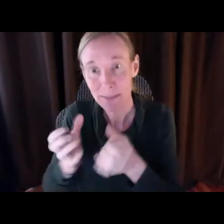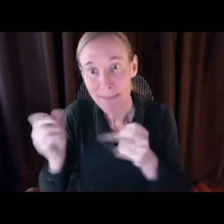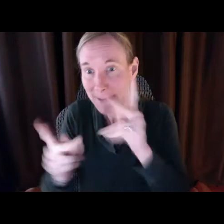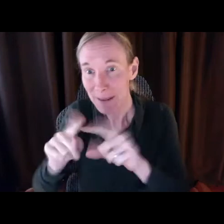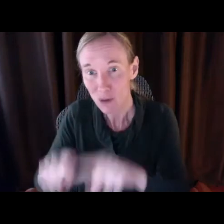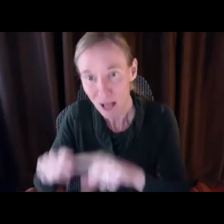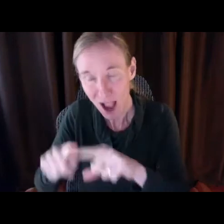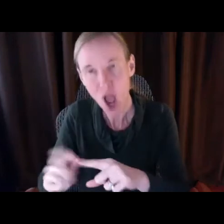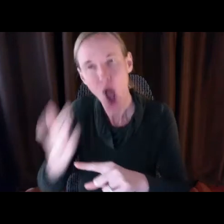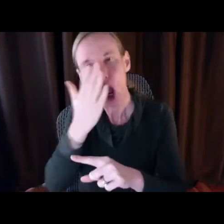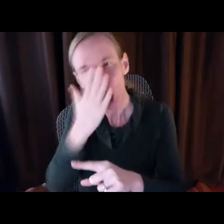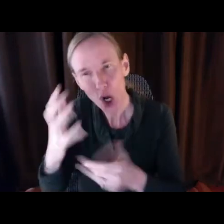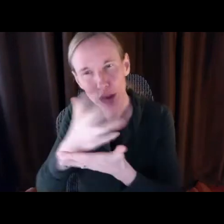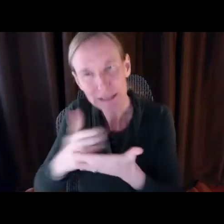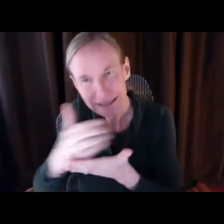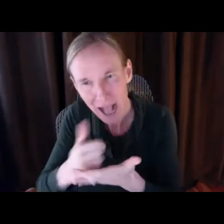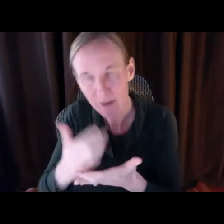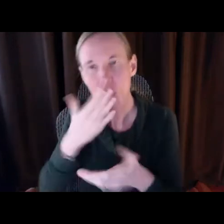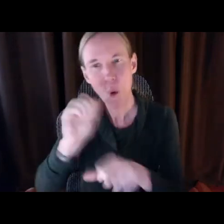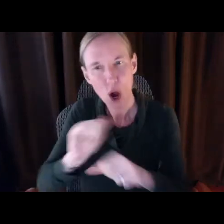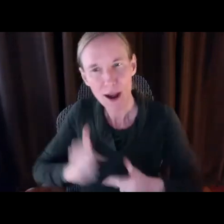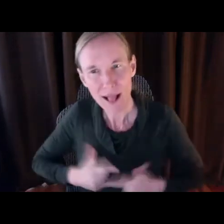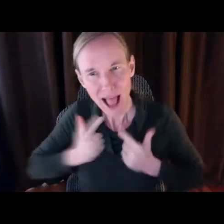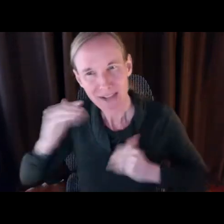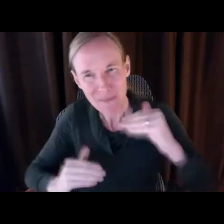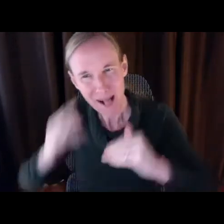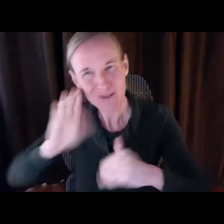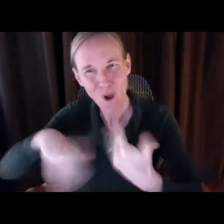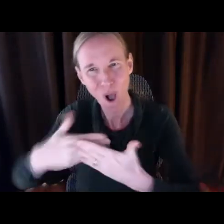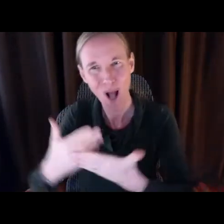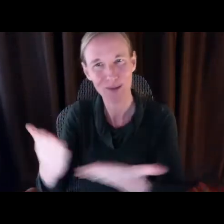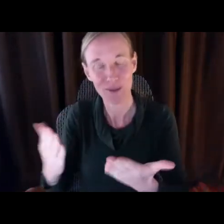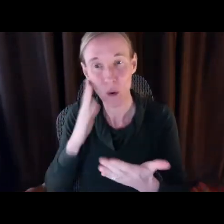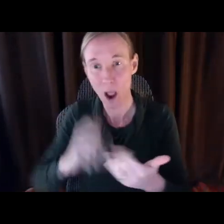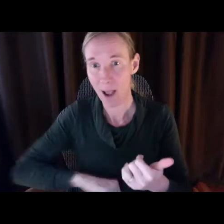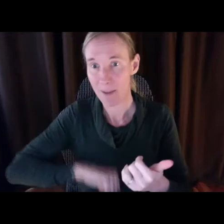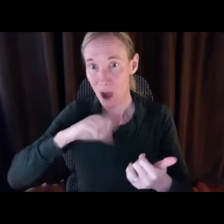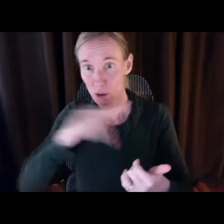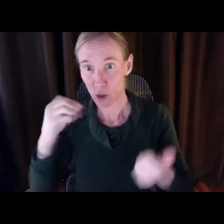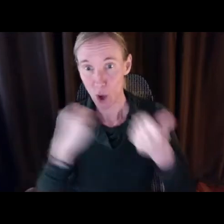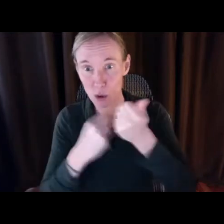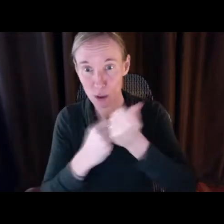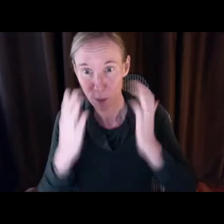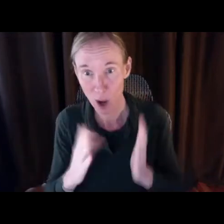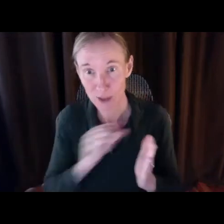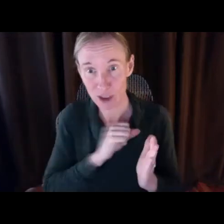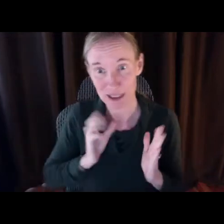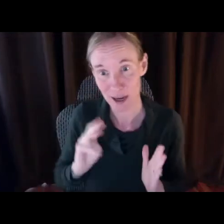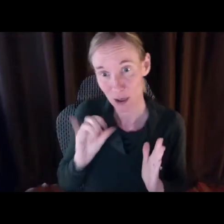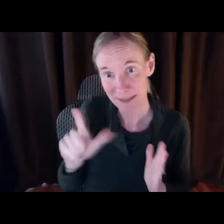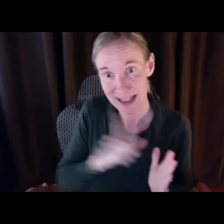we can recruit and retain more workers. To retain services so many rely on. While providing a descent salary and